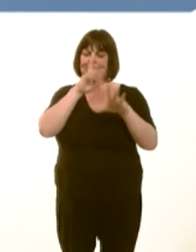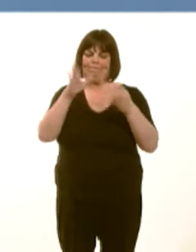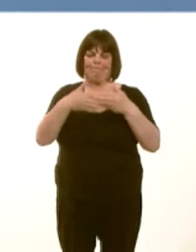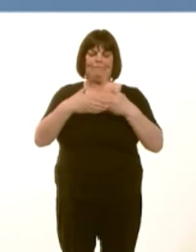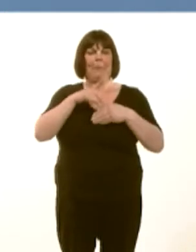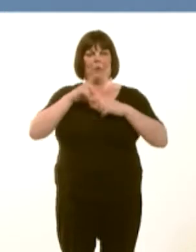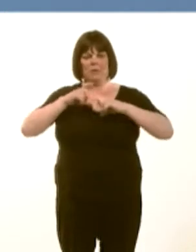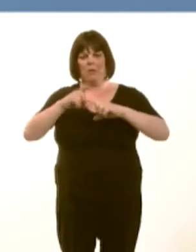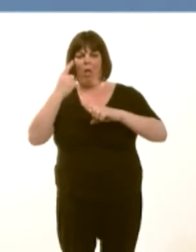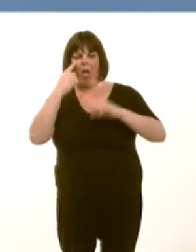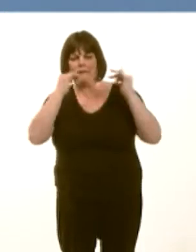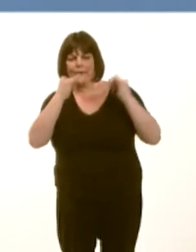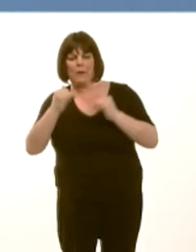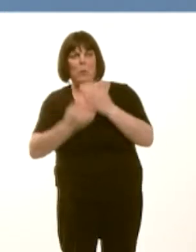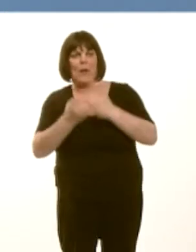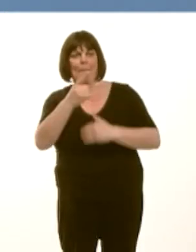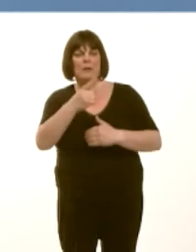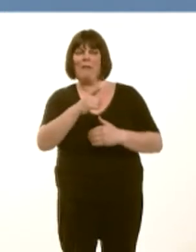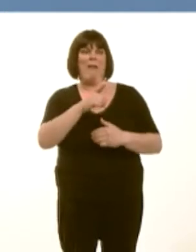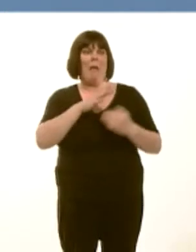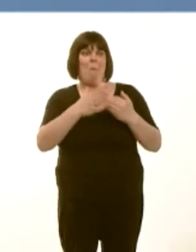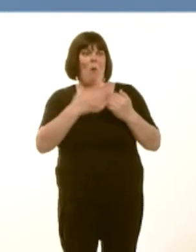So, Iím unable to give the Member any further information with regard to that.